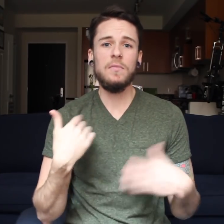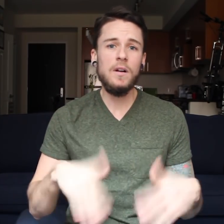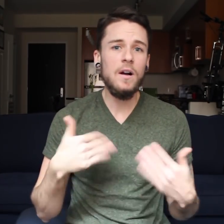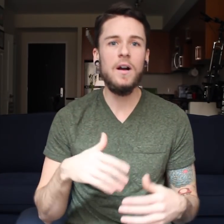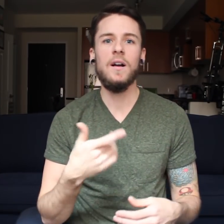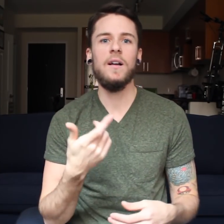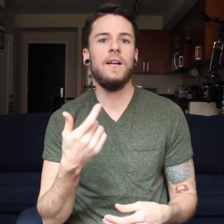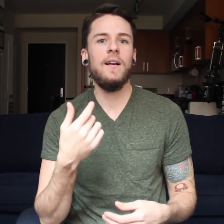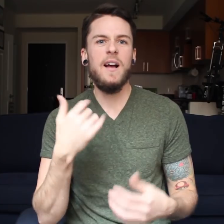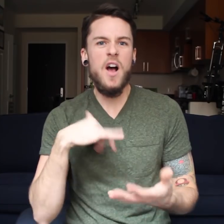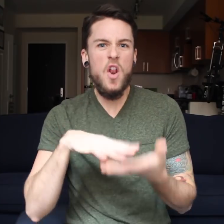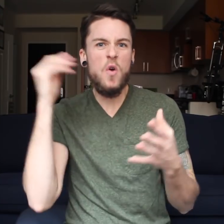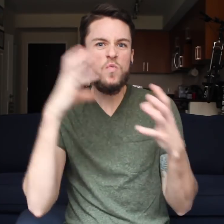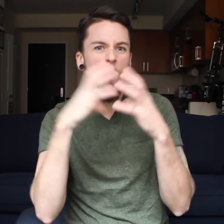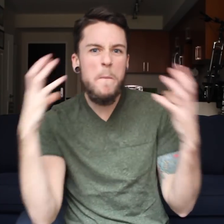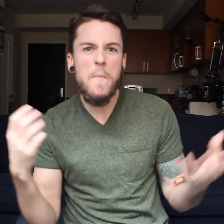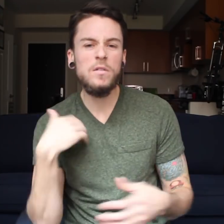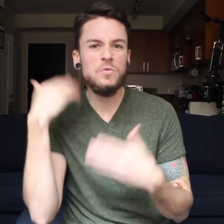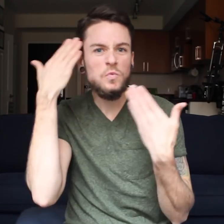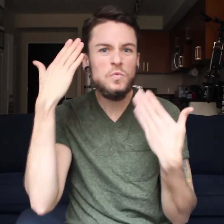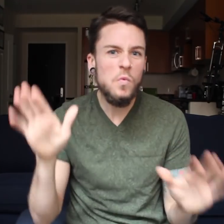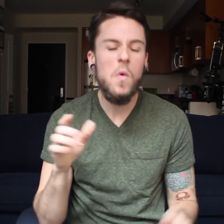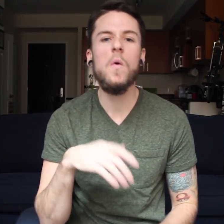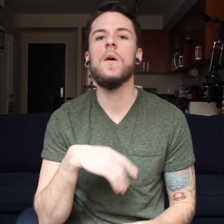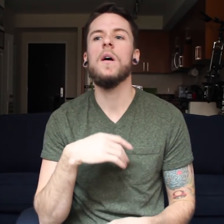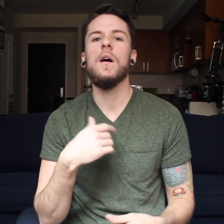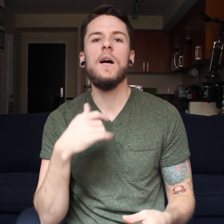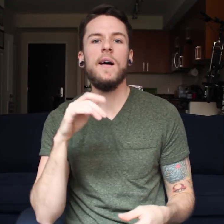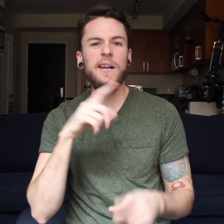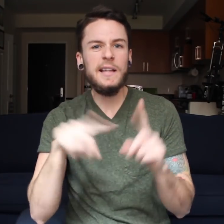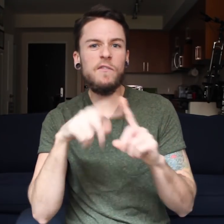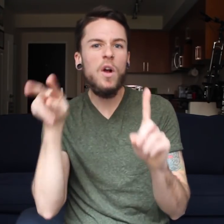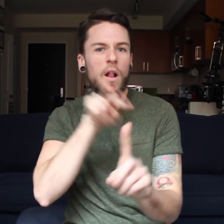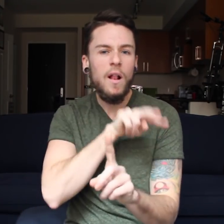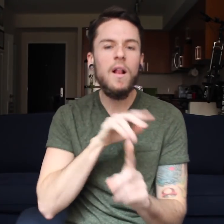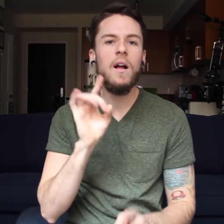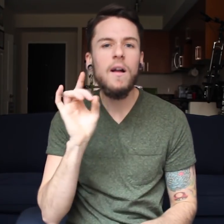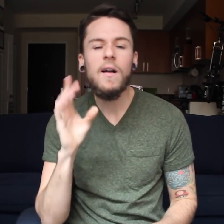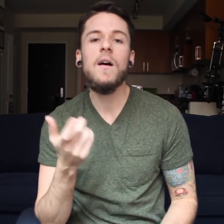saying that they have learned so much from me and learned about different perspectives.